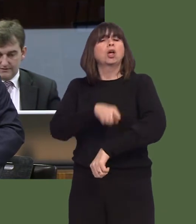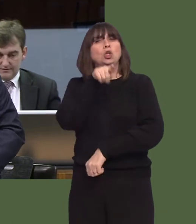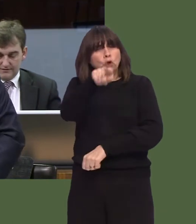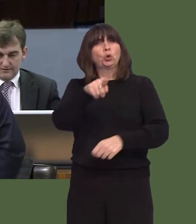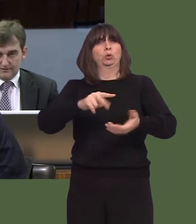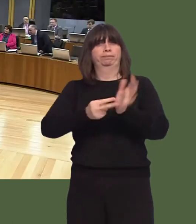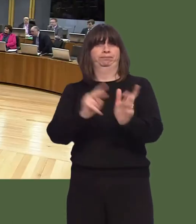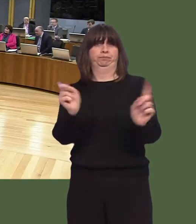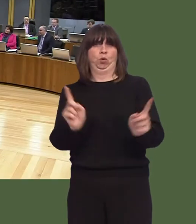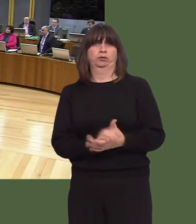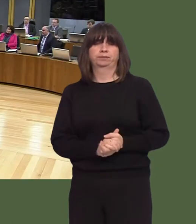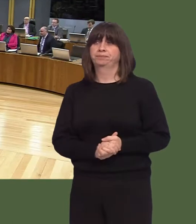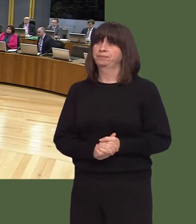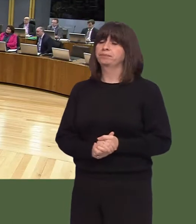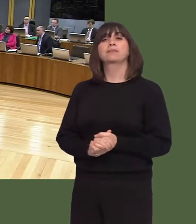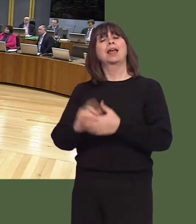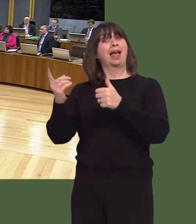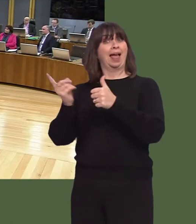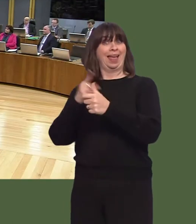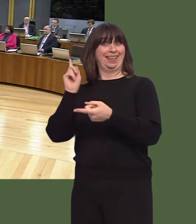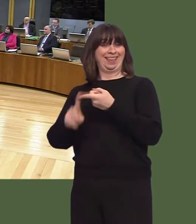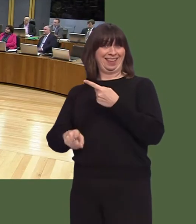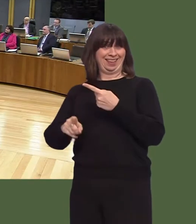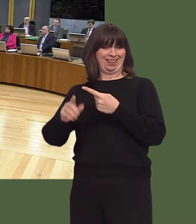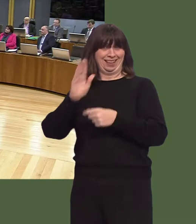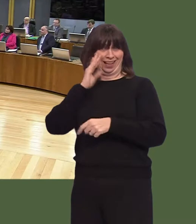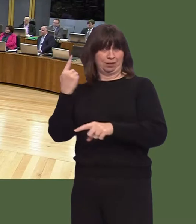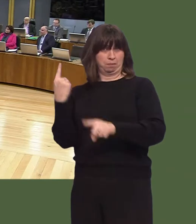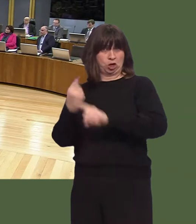What are you doing? Carwyn Jones AM: Well, first of all, in terms of A&E, it's not the case that the target